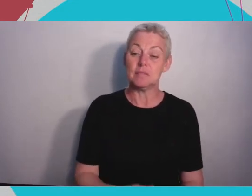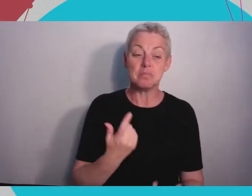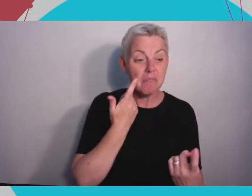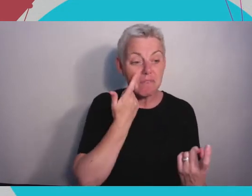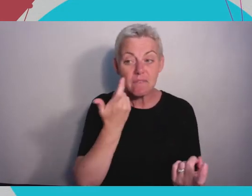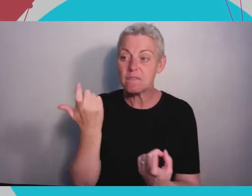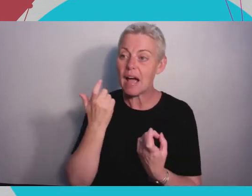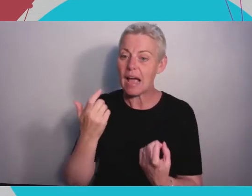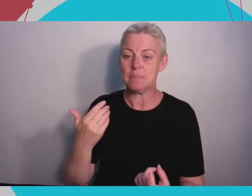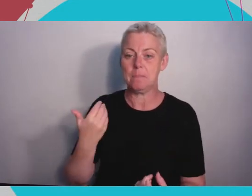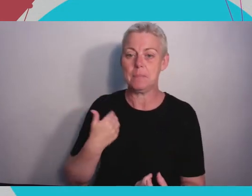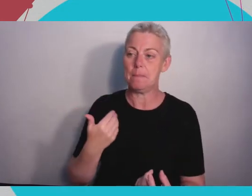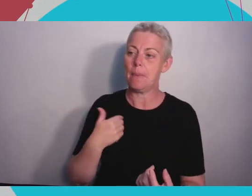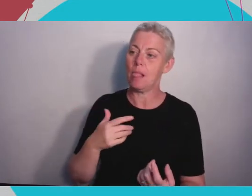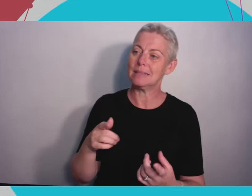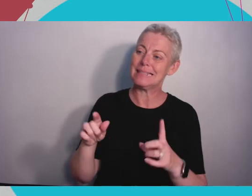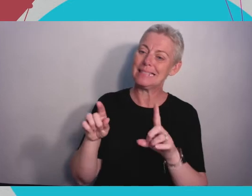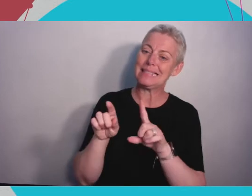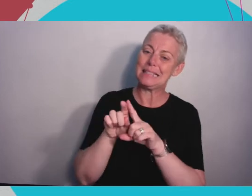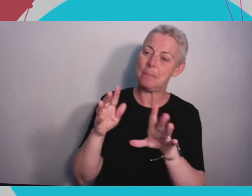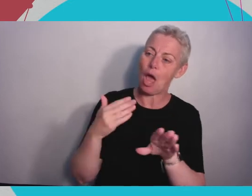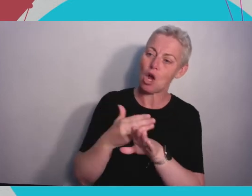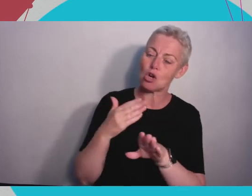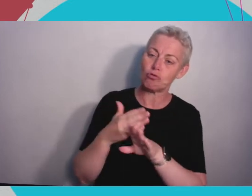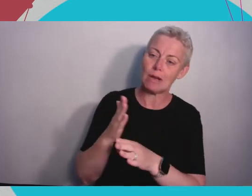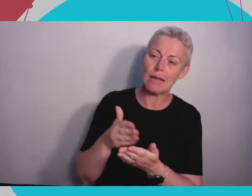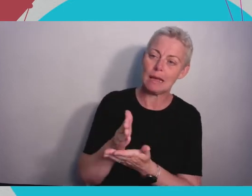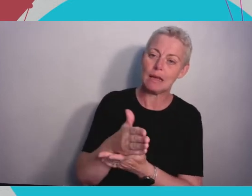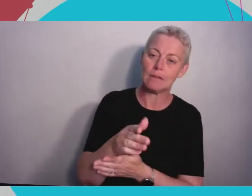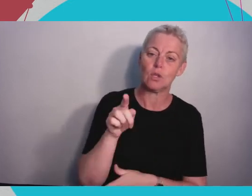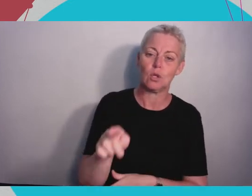that like the best ones have some kind of talk there which is a great focus so you can